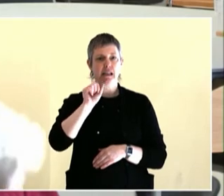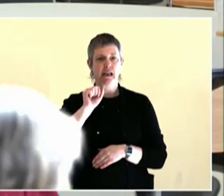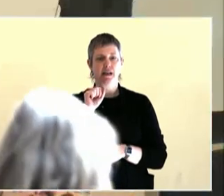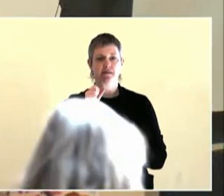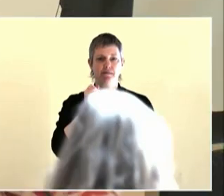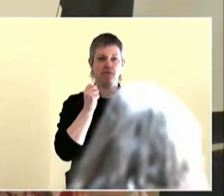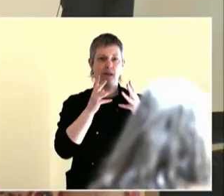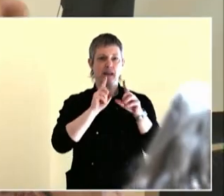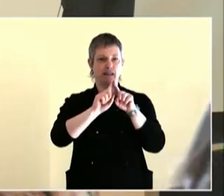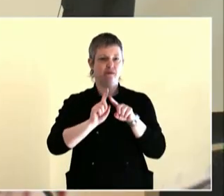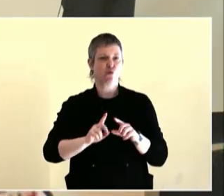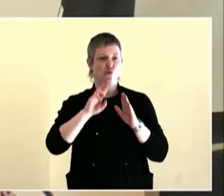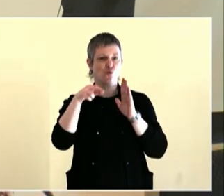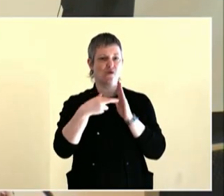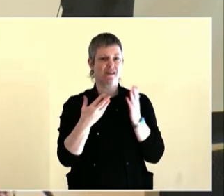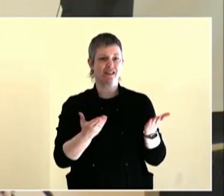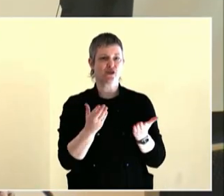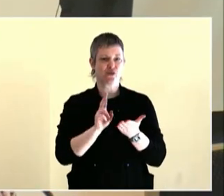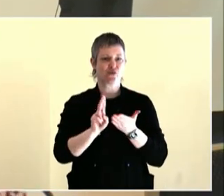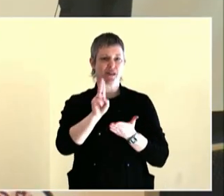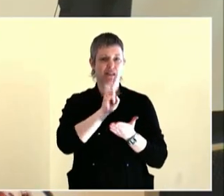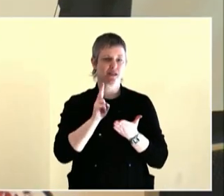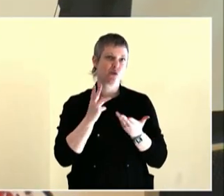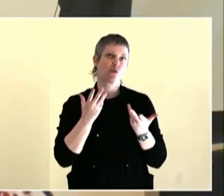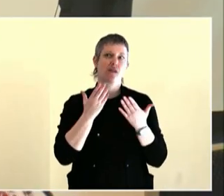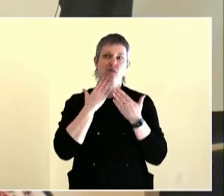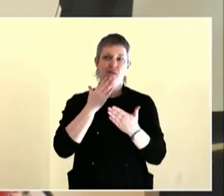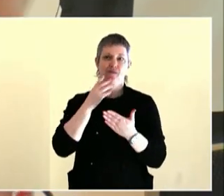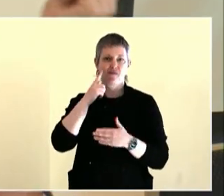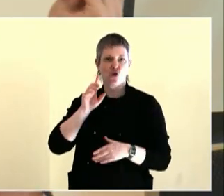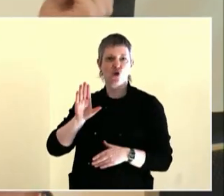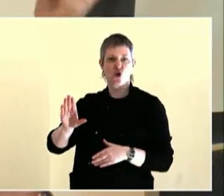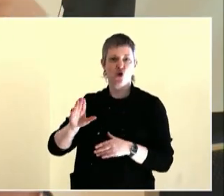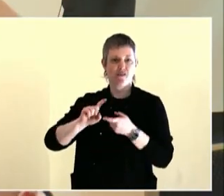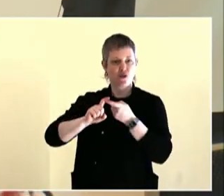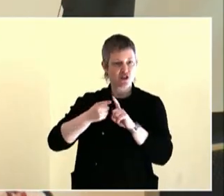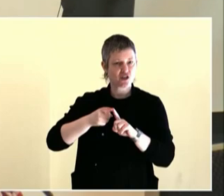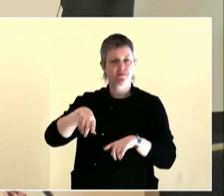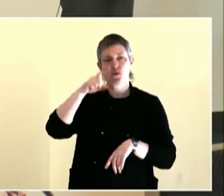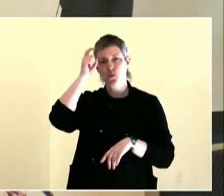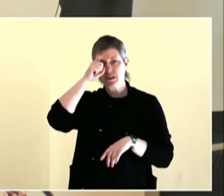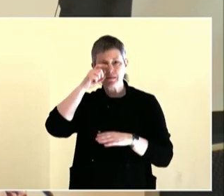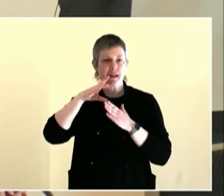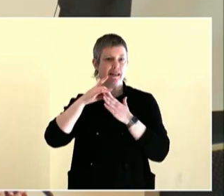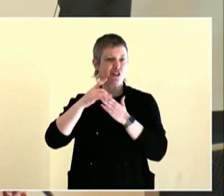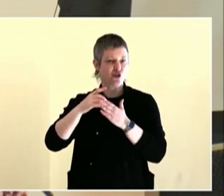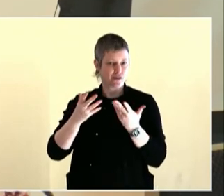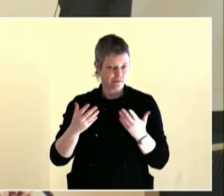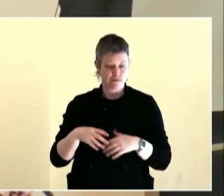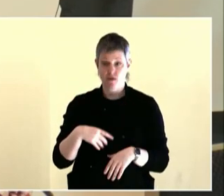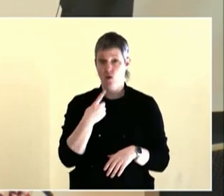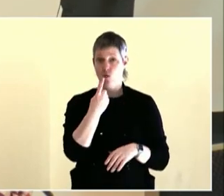in the back of a truck and honk their horns and drive through town and everyone was cheering